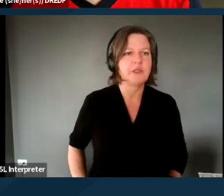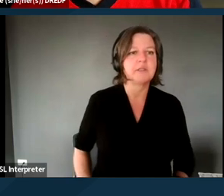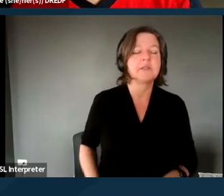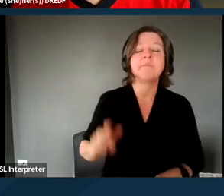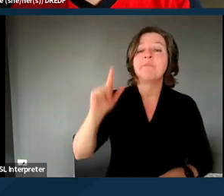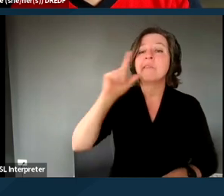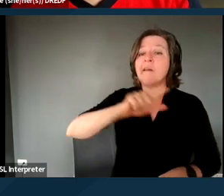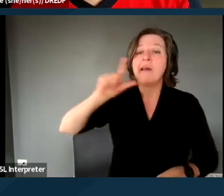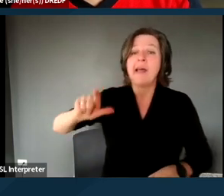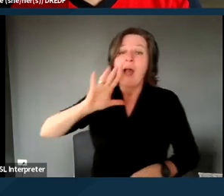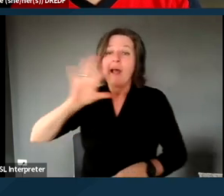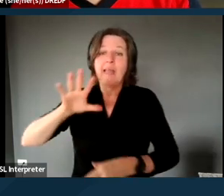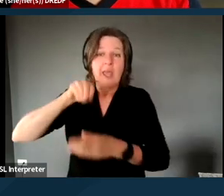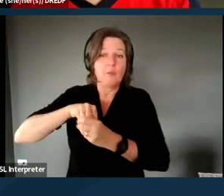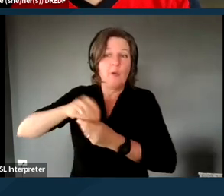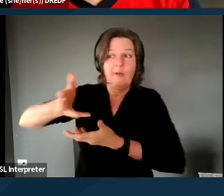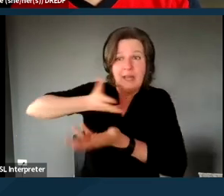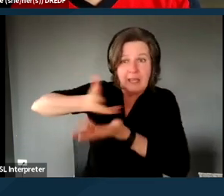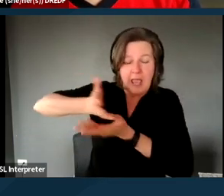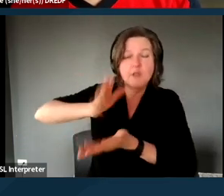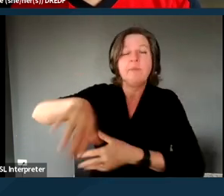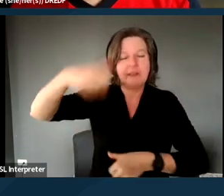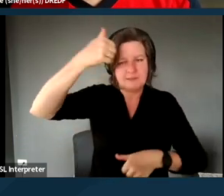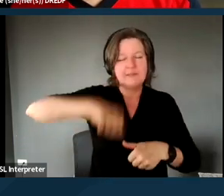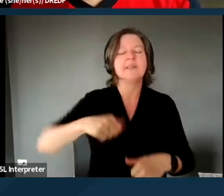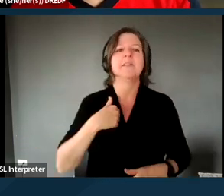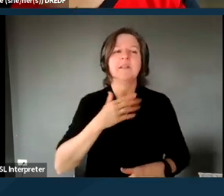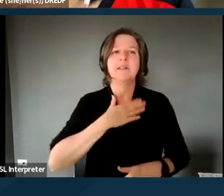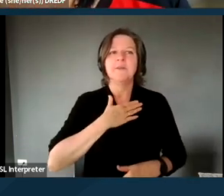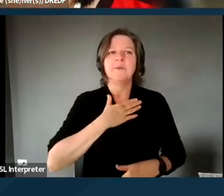And I do recall that my co-presenter Aaron has spoken about,